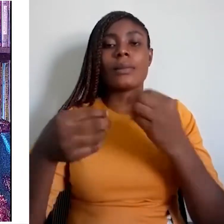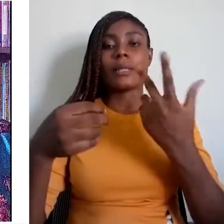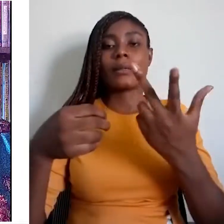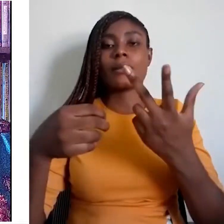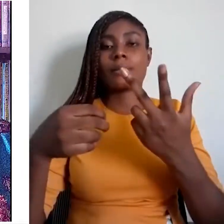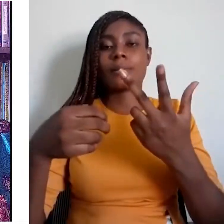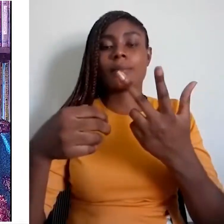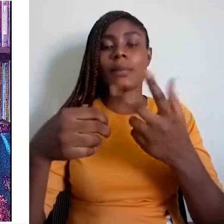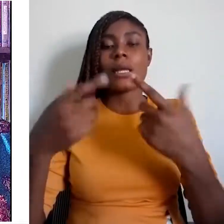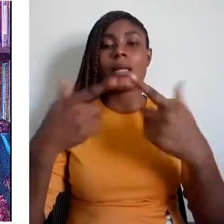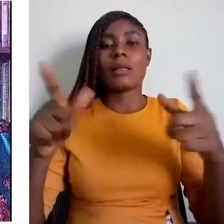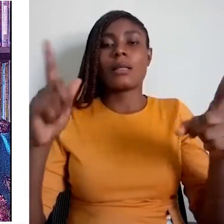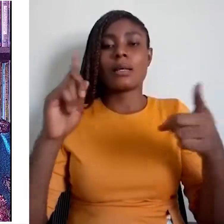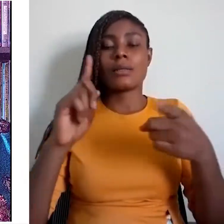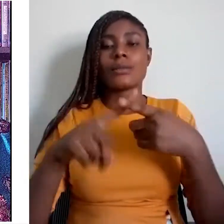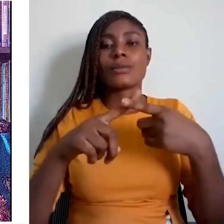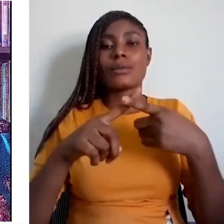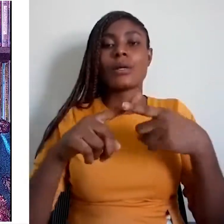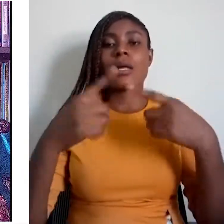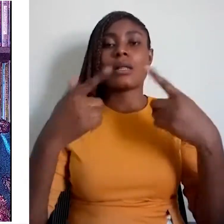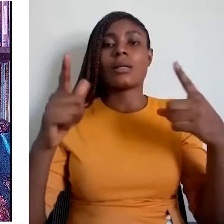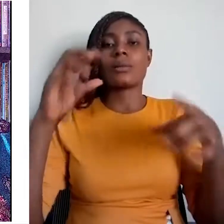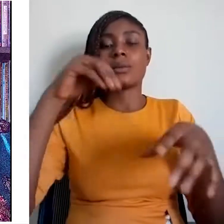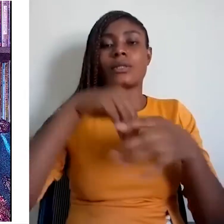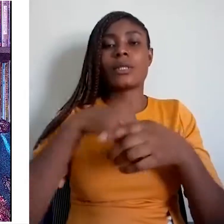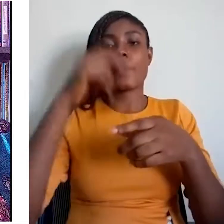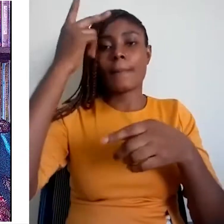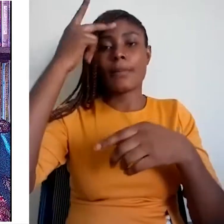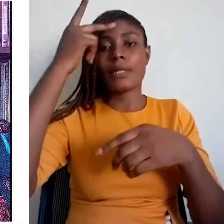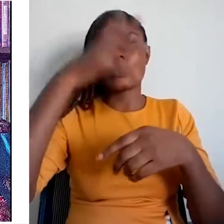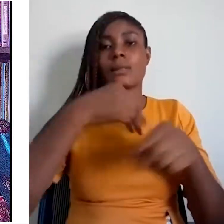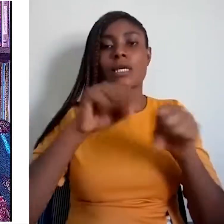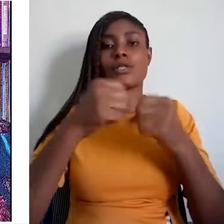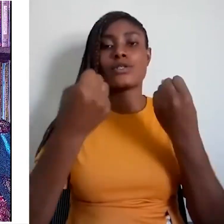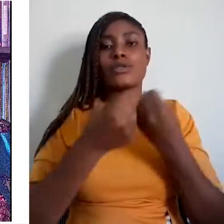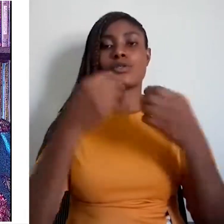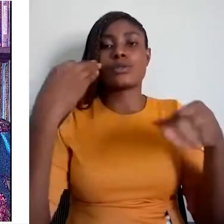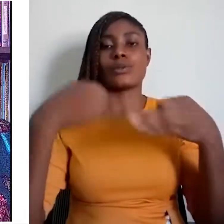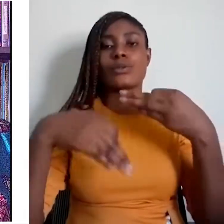Language rights are important for accessing other aspects of human rights.